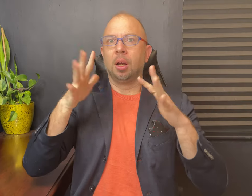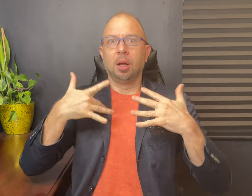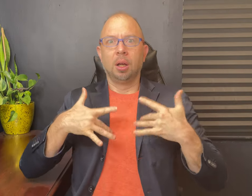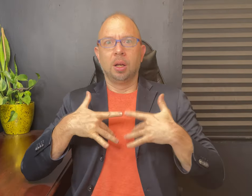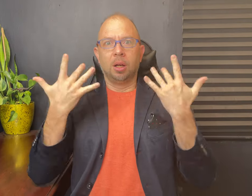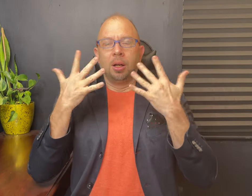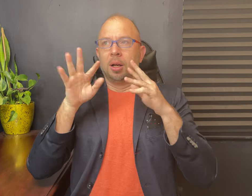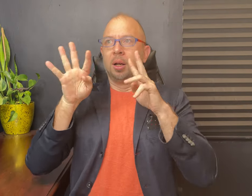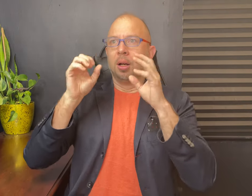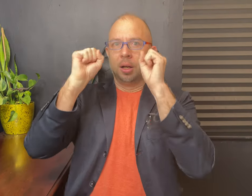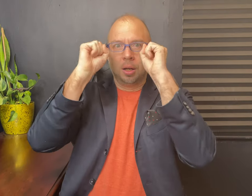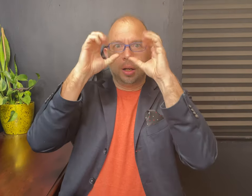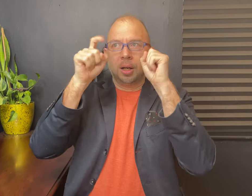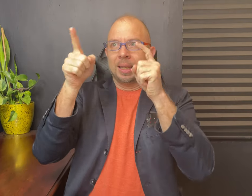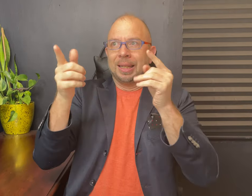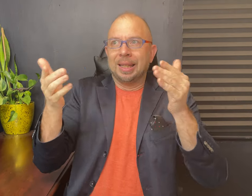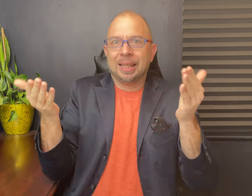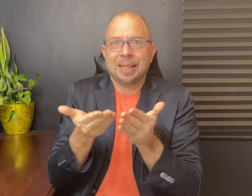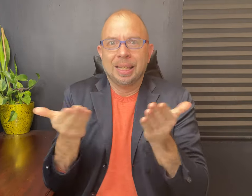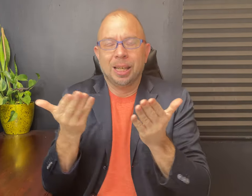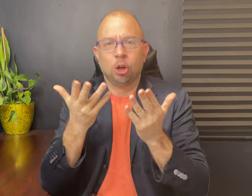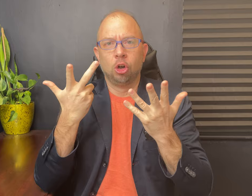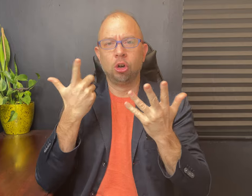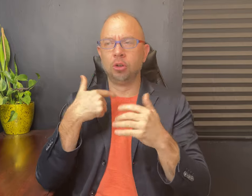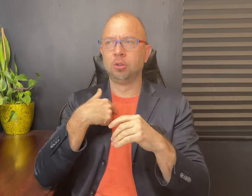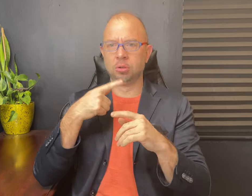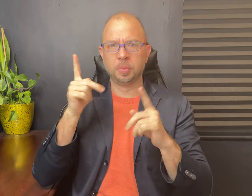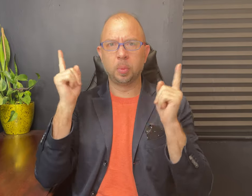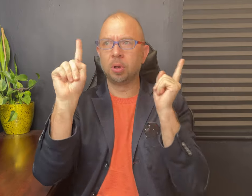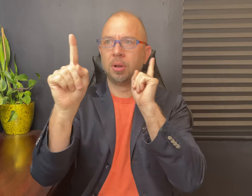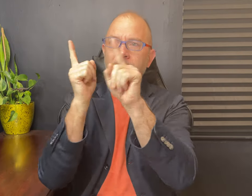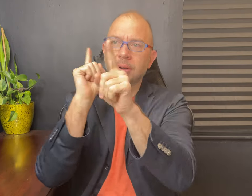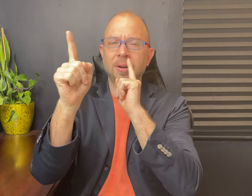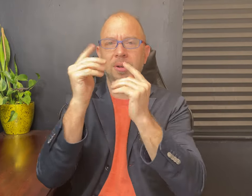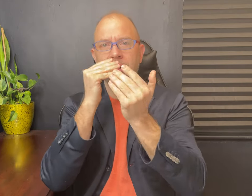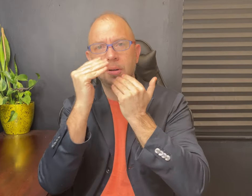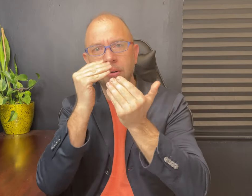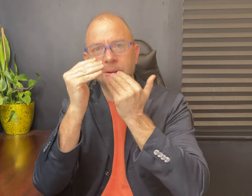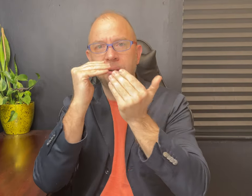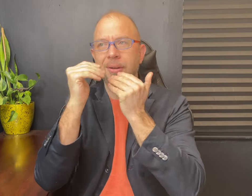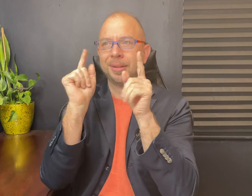see and feel the admiration from everyone. Many guests approached him, and thanked him